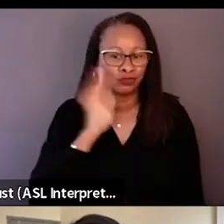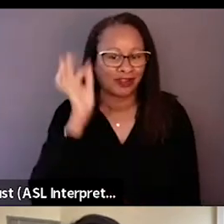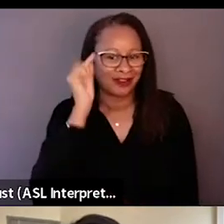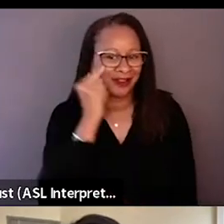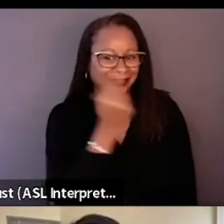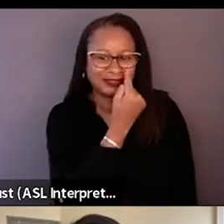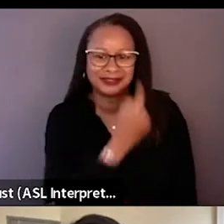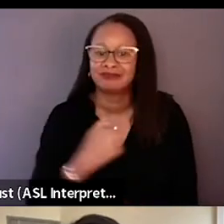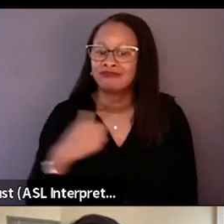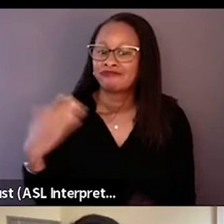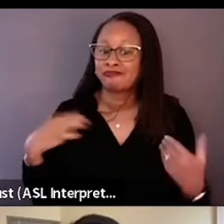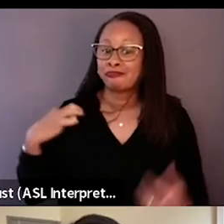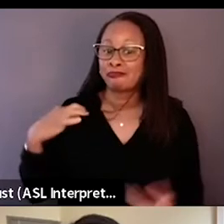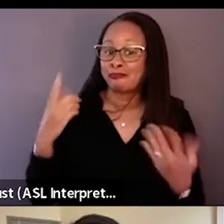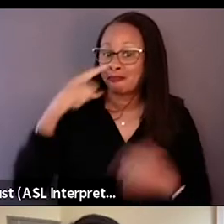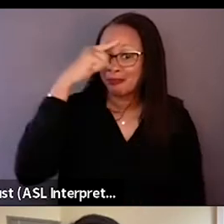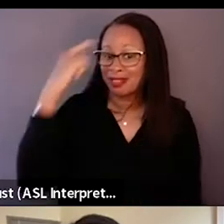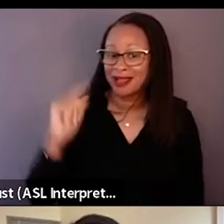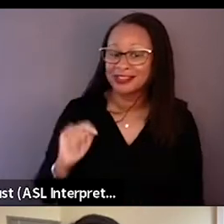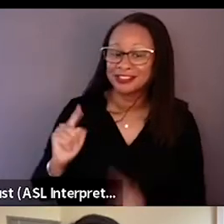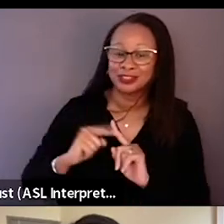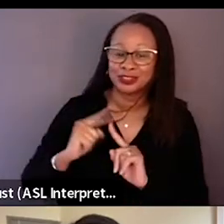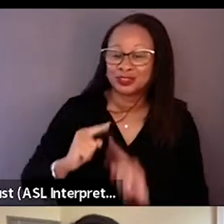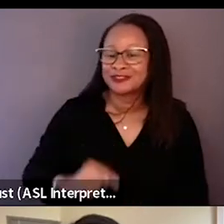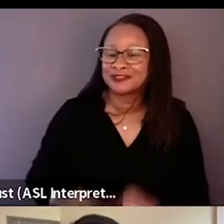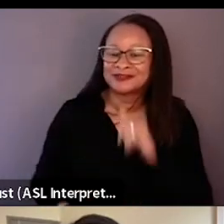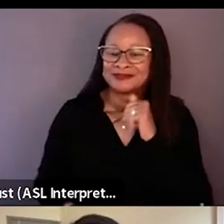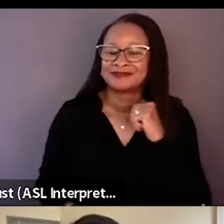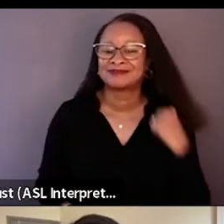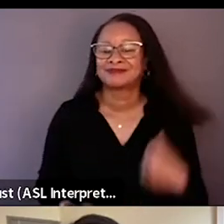and I'm wearing a black t-shirt and wearing a gold chain.